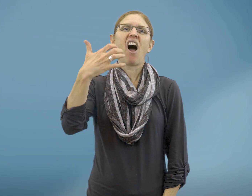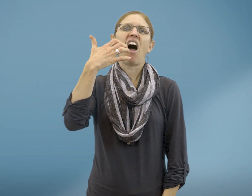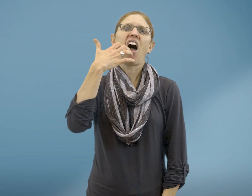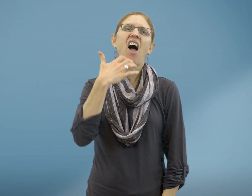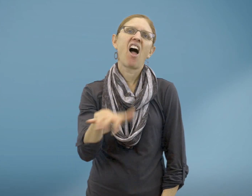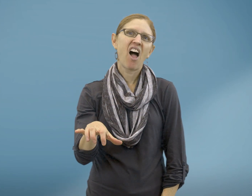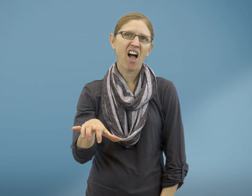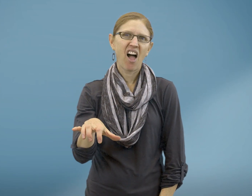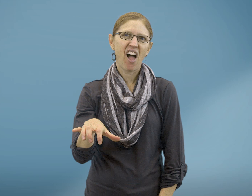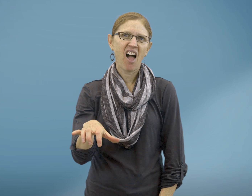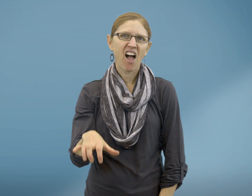Hot